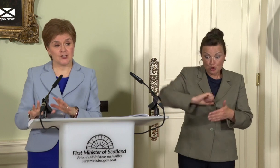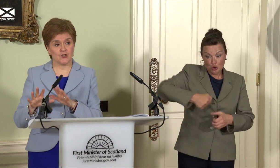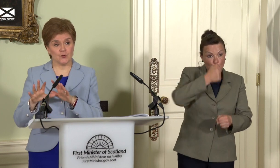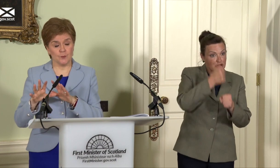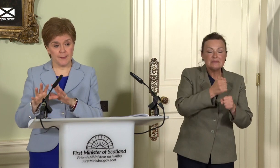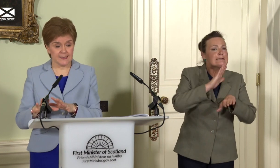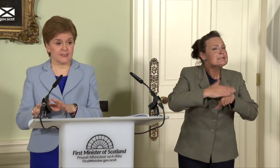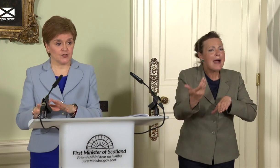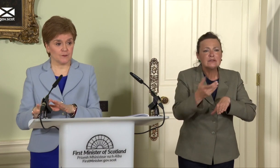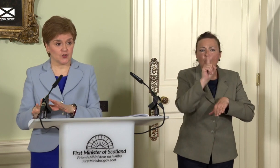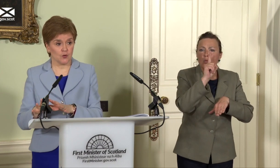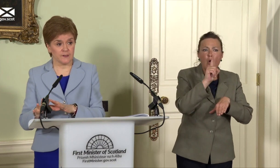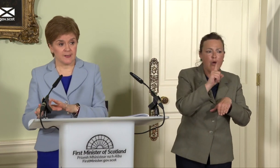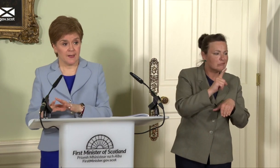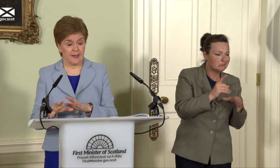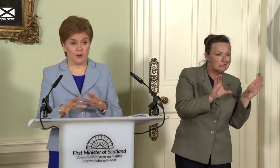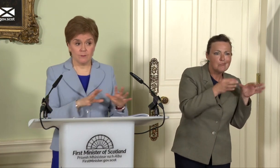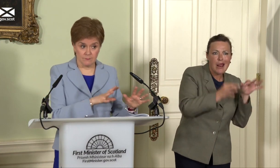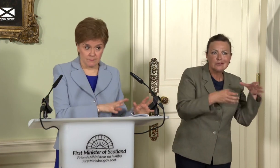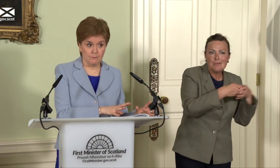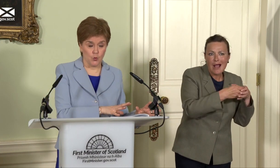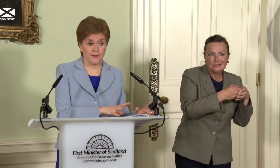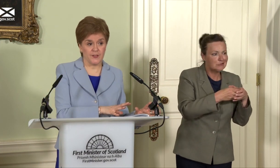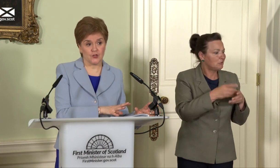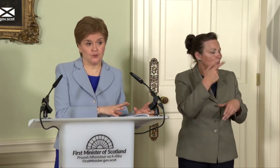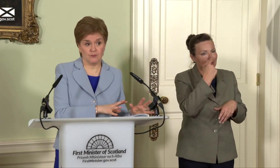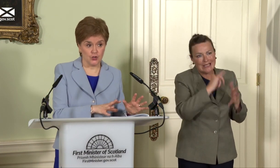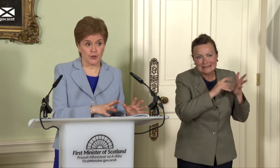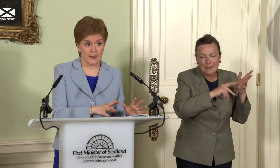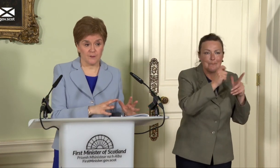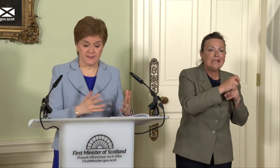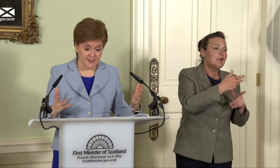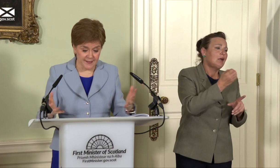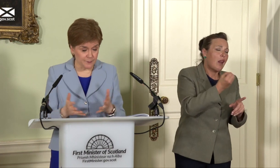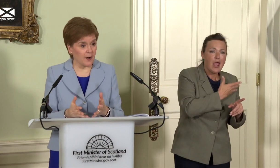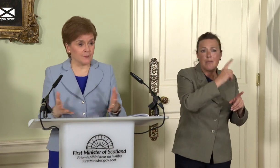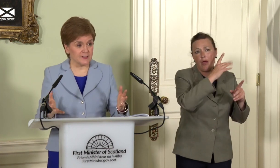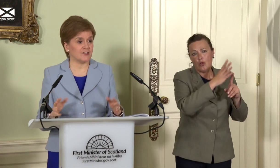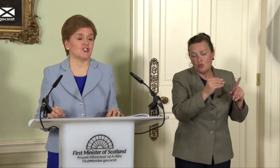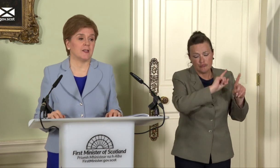to make decisions for Scotland more than they do UK governments, and that is part of the decision